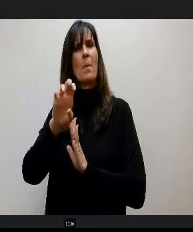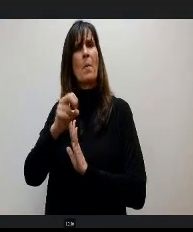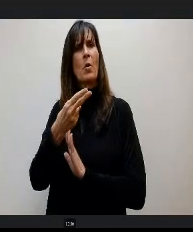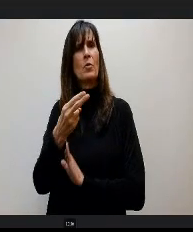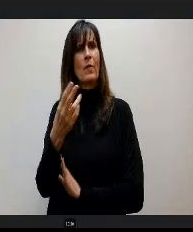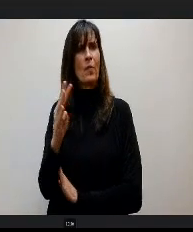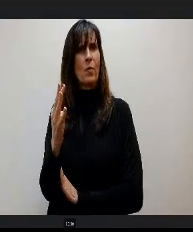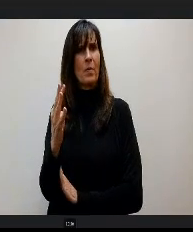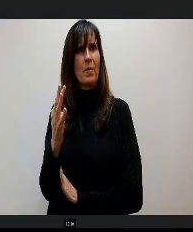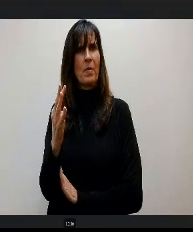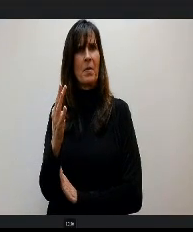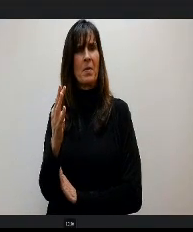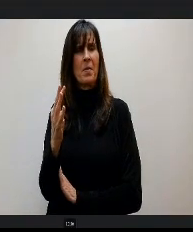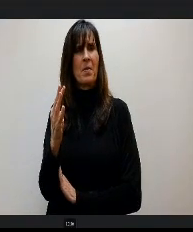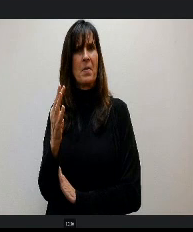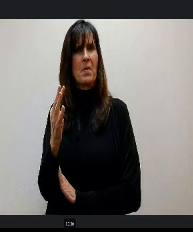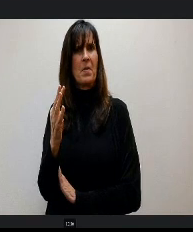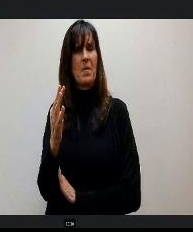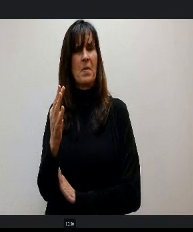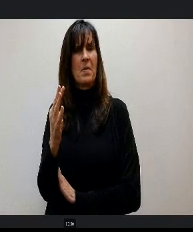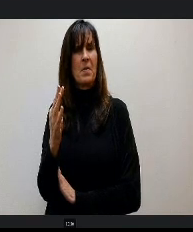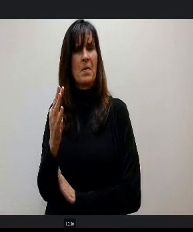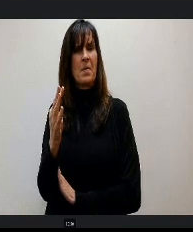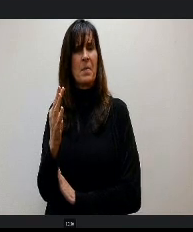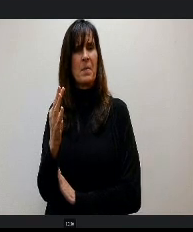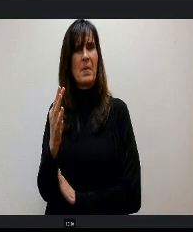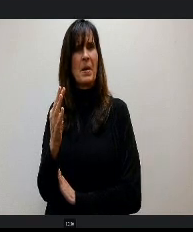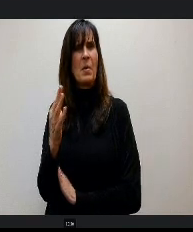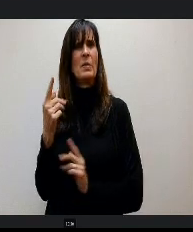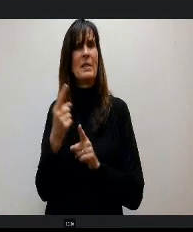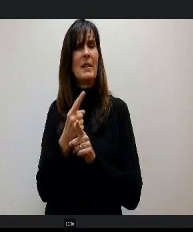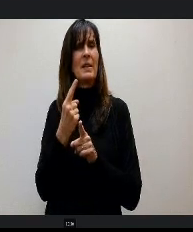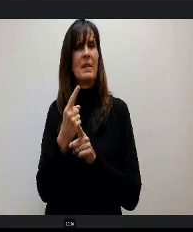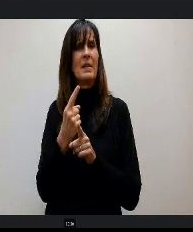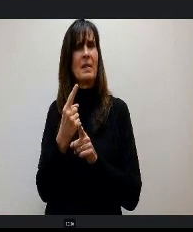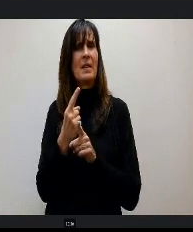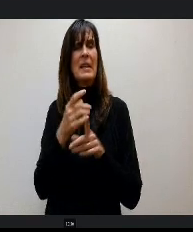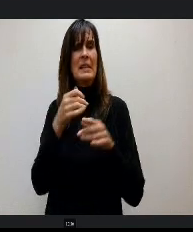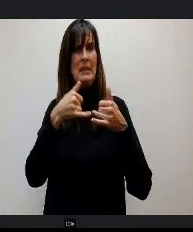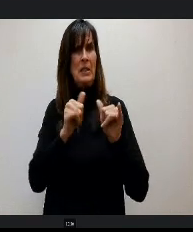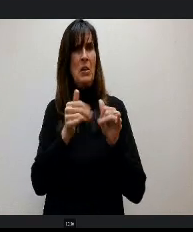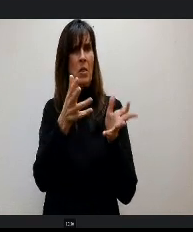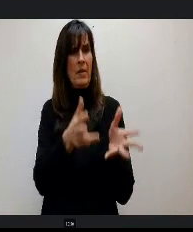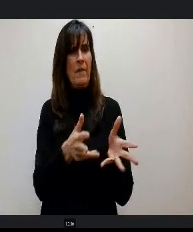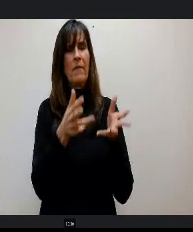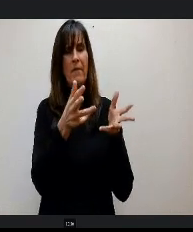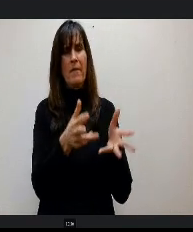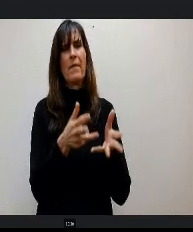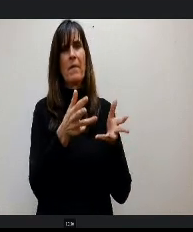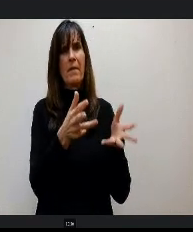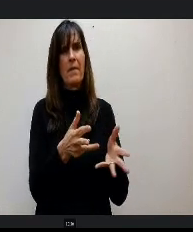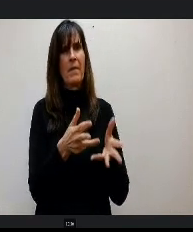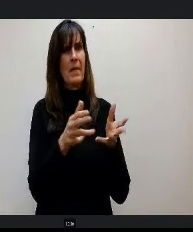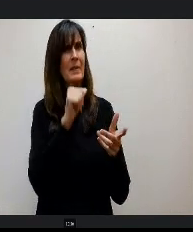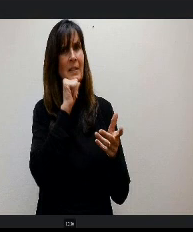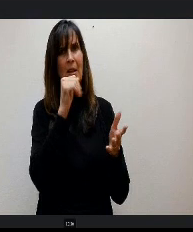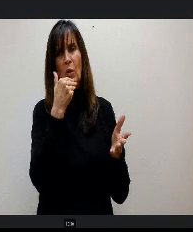Sitting in appropriations, it's That's not a good sign, yeah